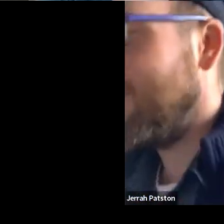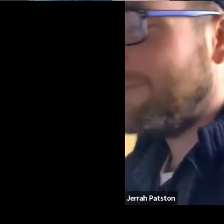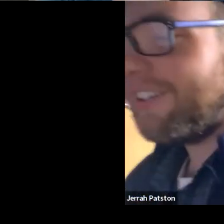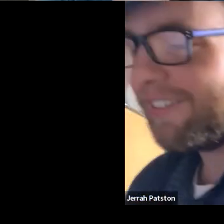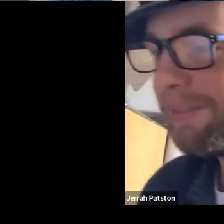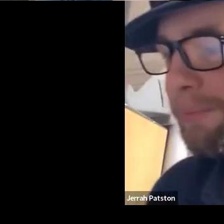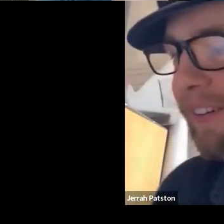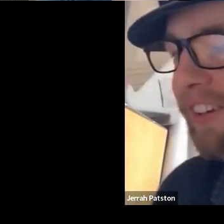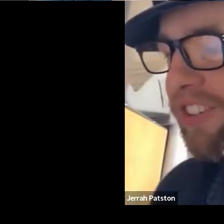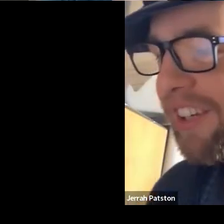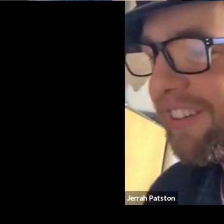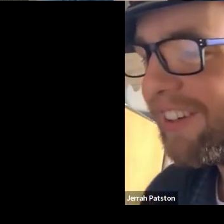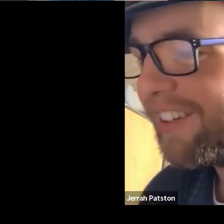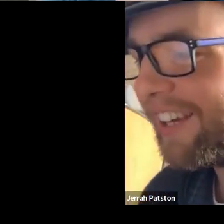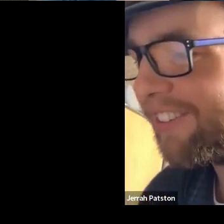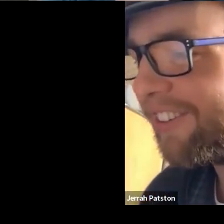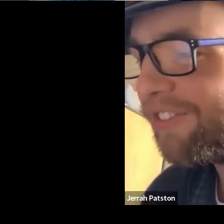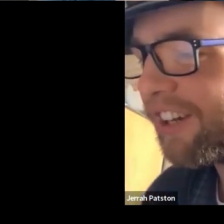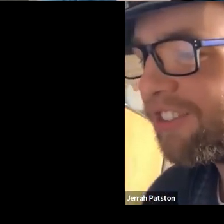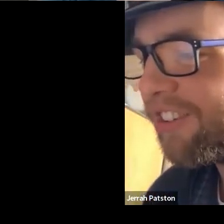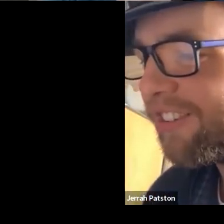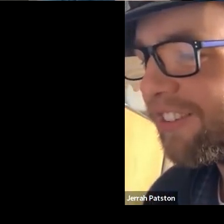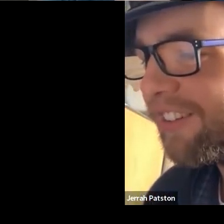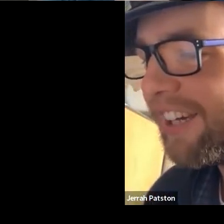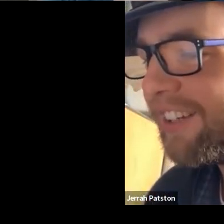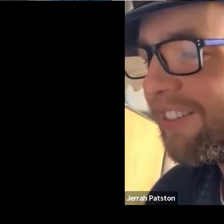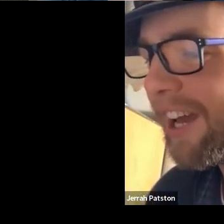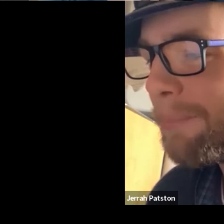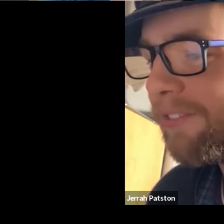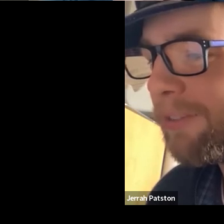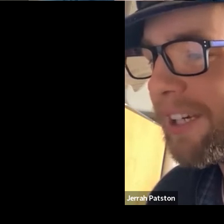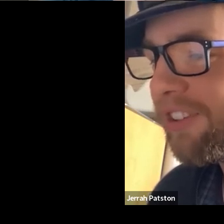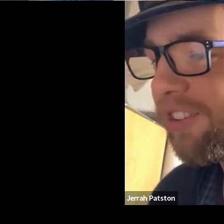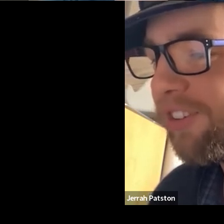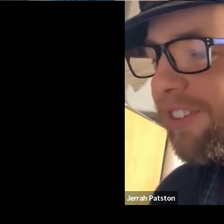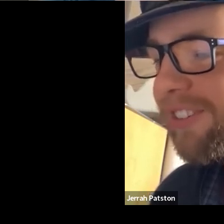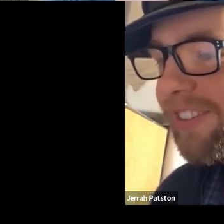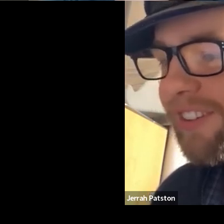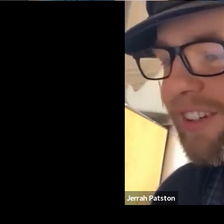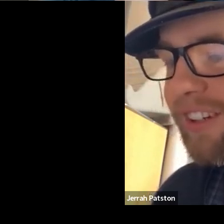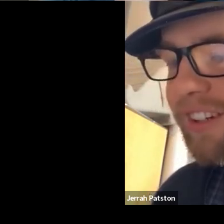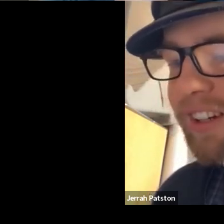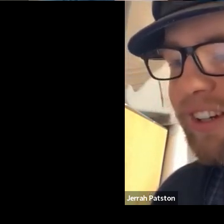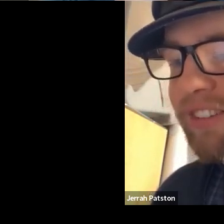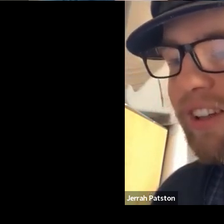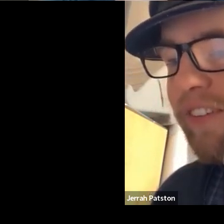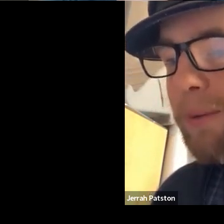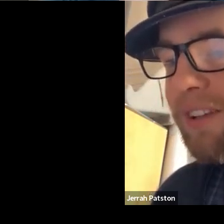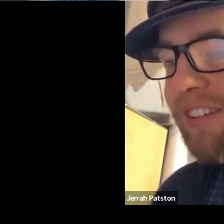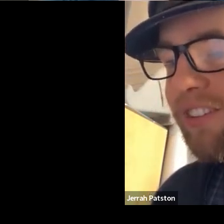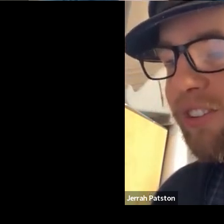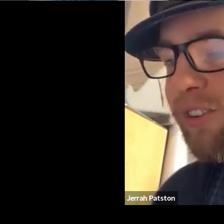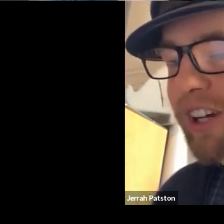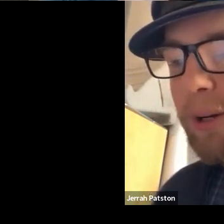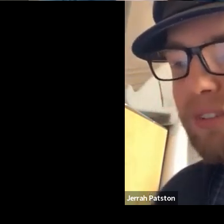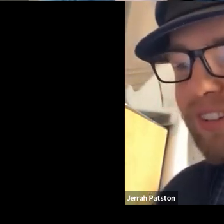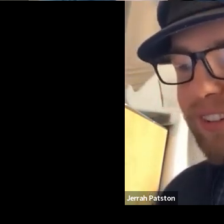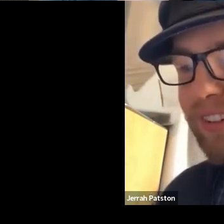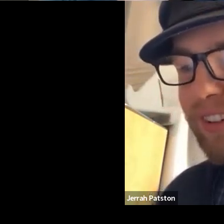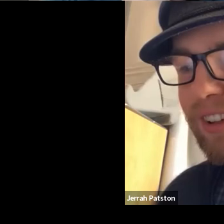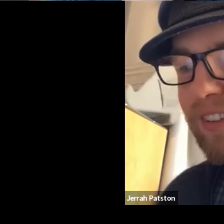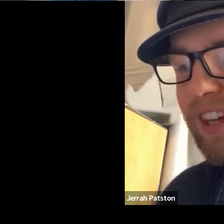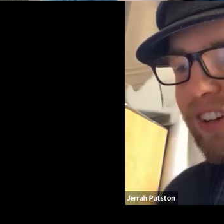Yeah, my, my question is yes lots of changes needed to happen for me at school, said the purpose at the school helped.